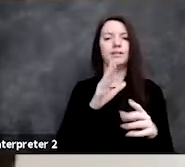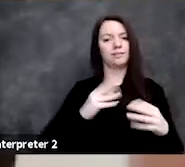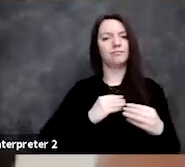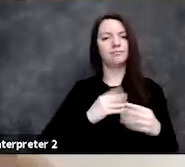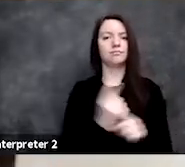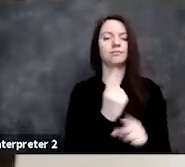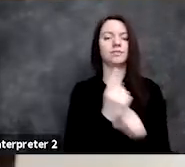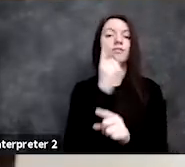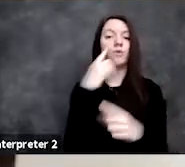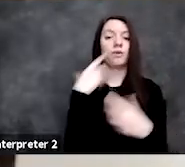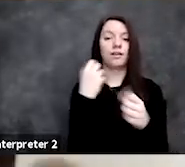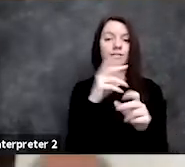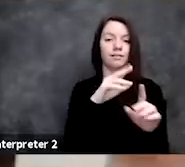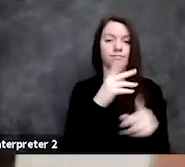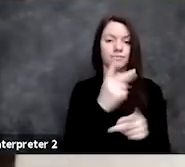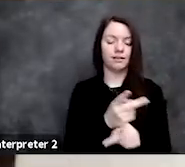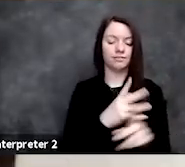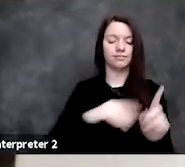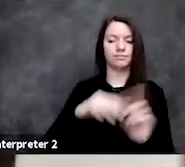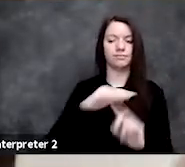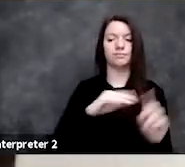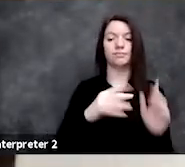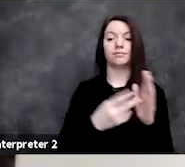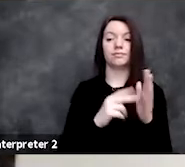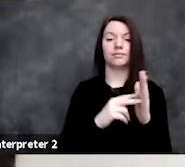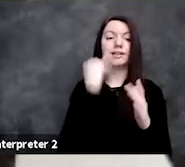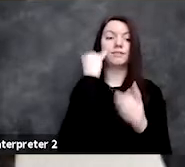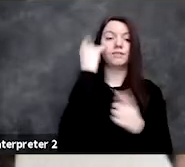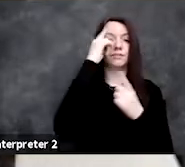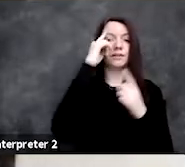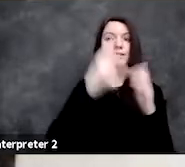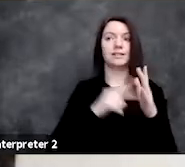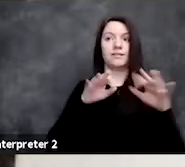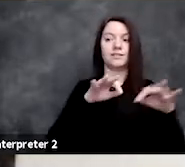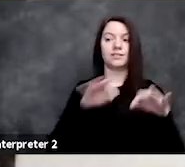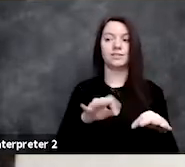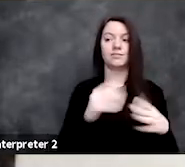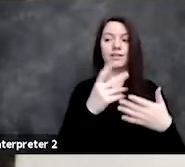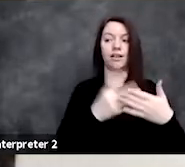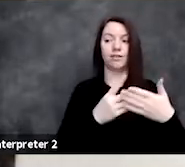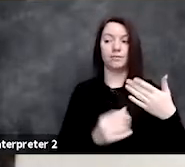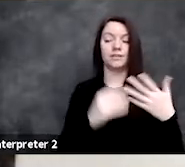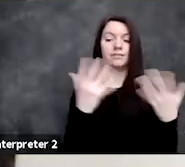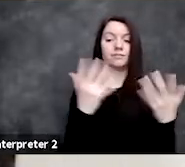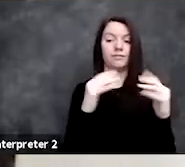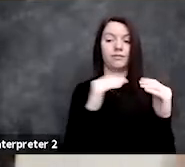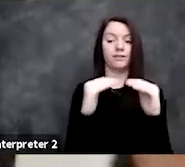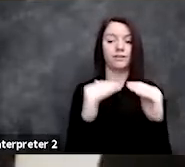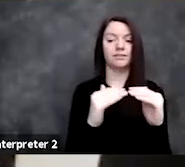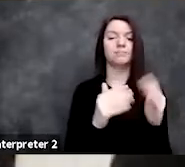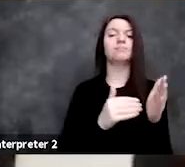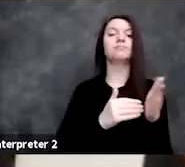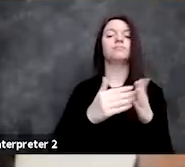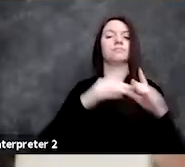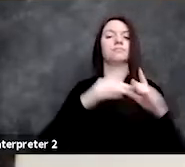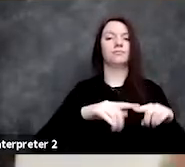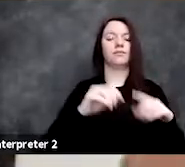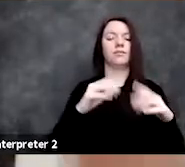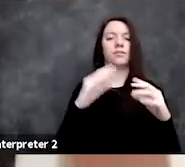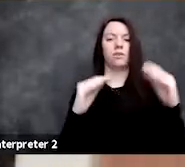What I mean by that is, when we look at definitions of algorithmic fairness, often they're based on equalizing odds